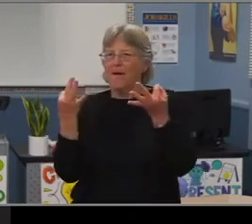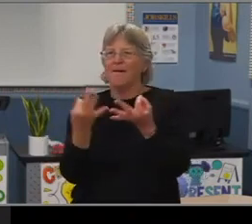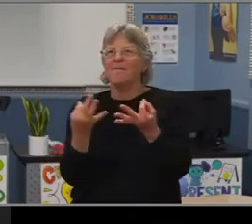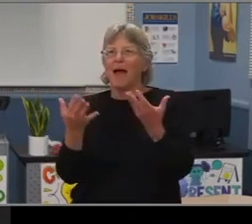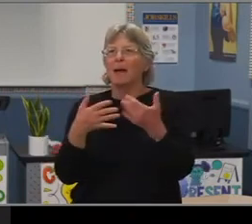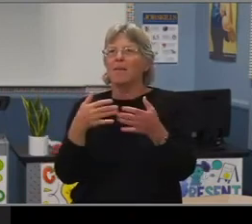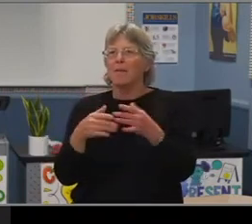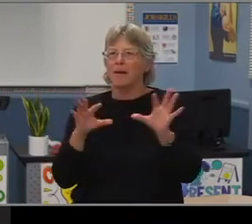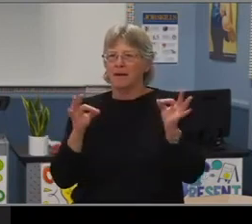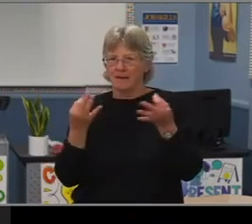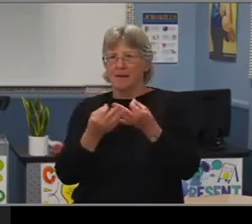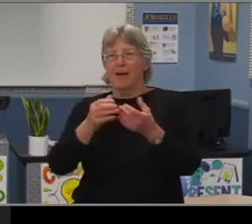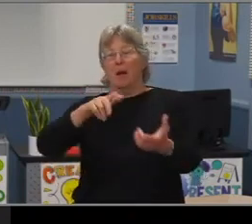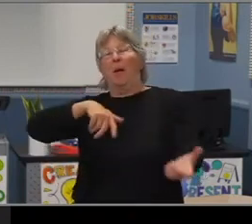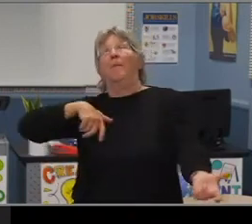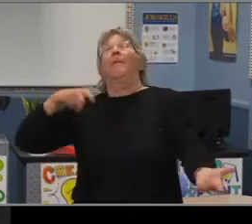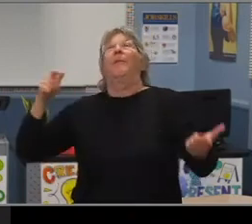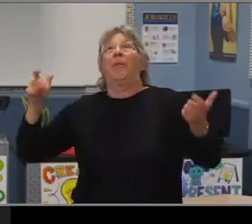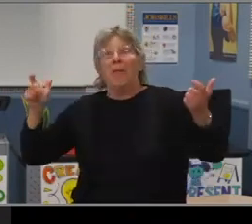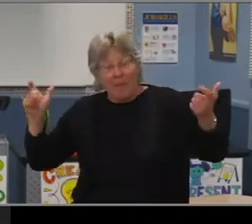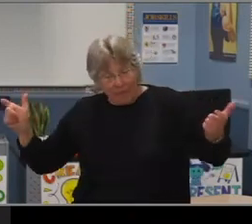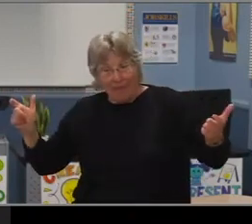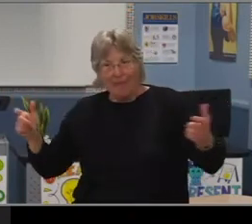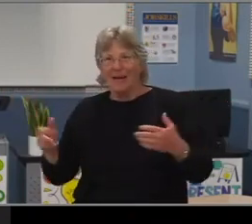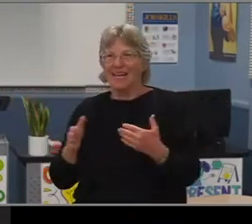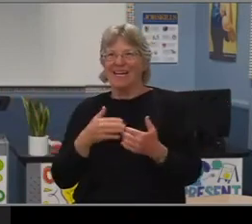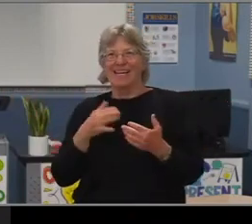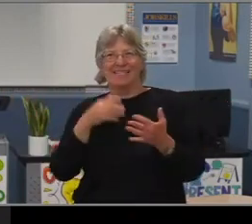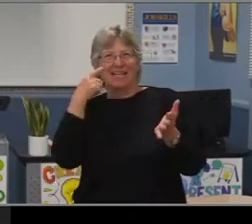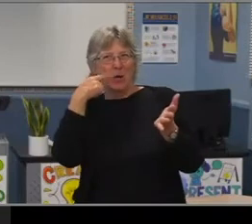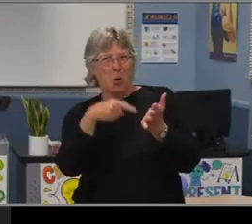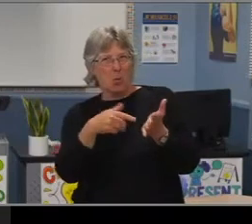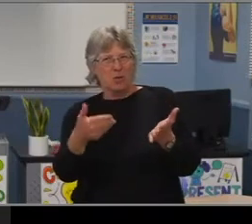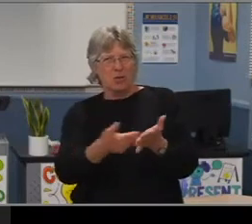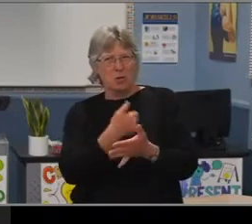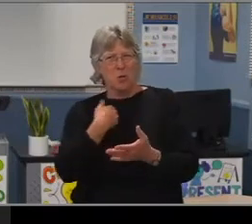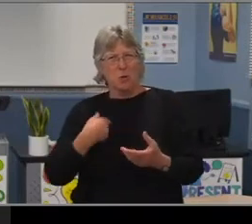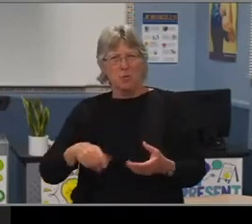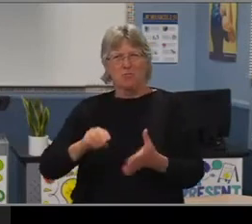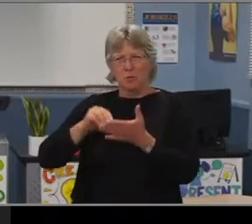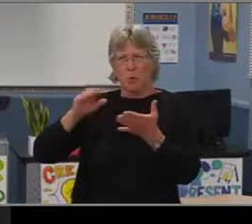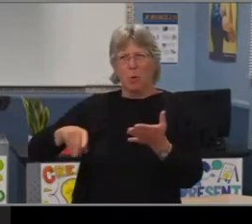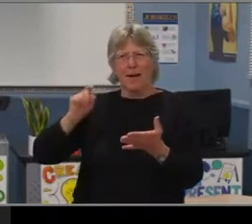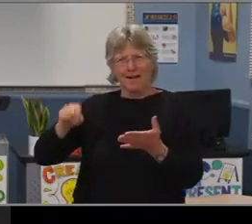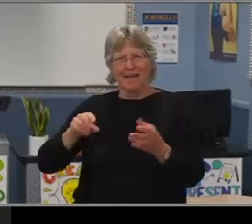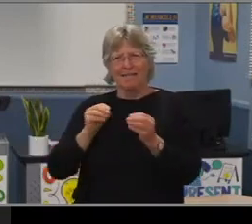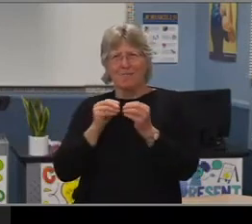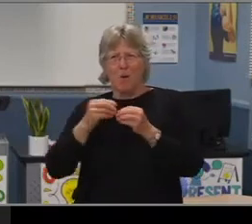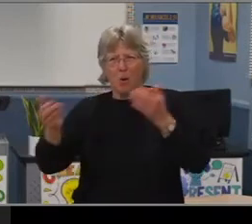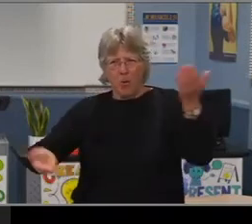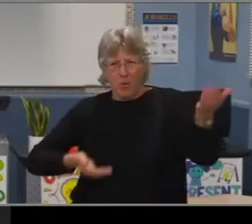is enormous, we can easily spot a new face every time it needs to be welcomed. Though now that the experience is virtual we have yet